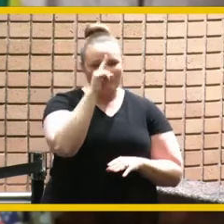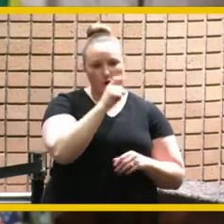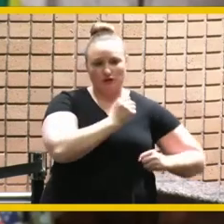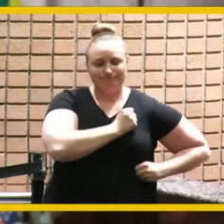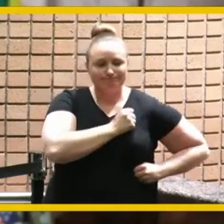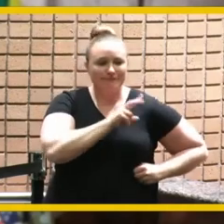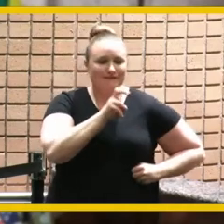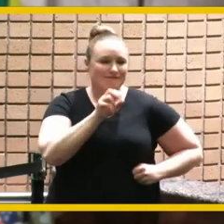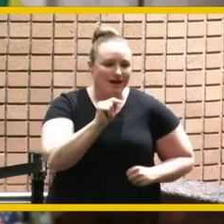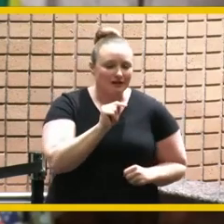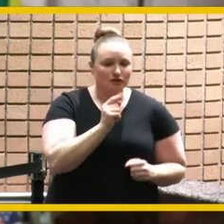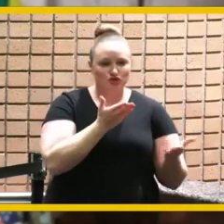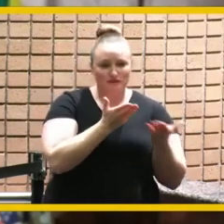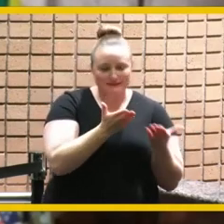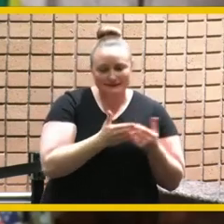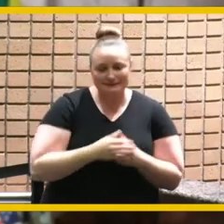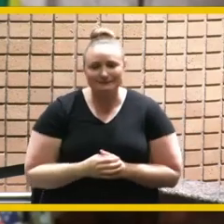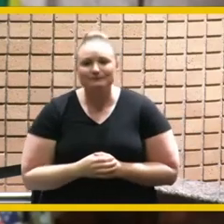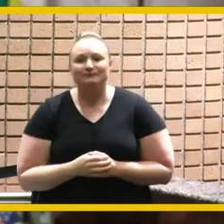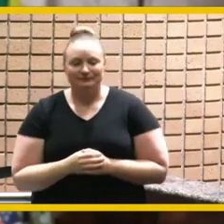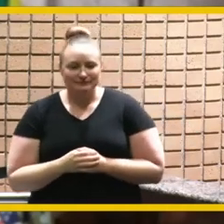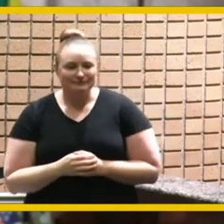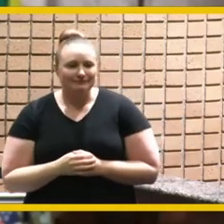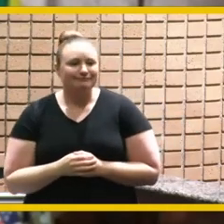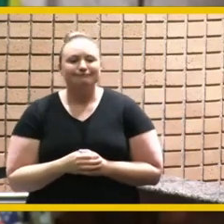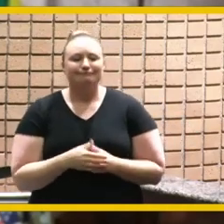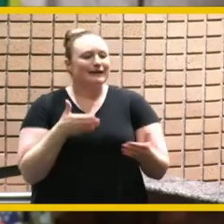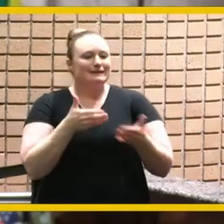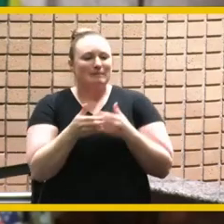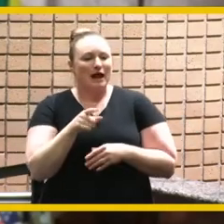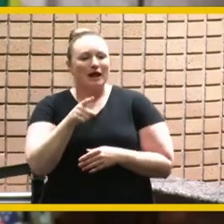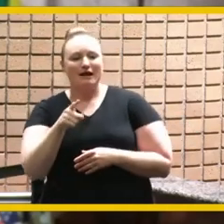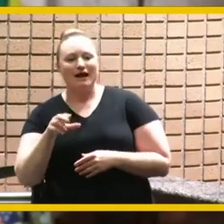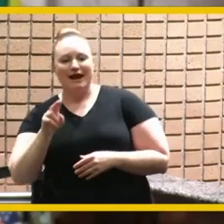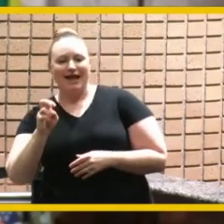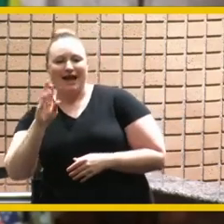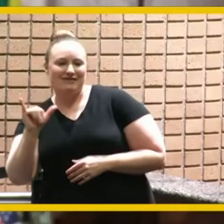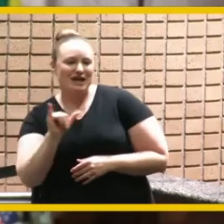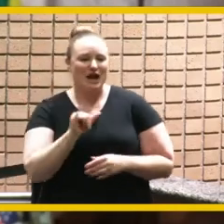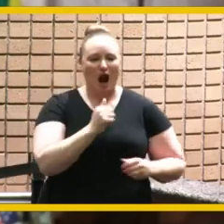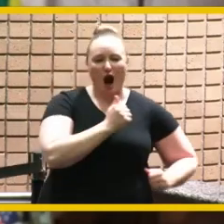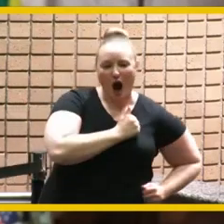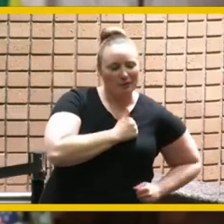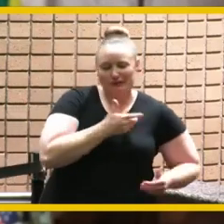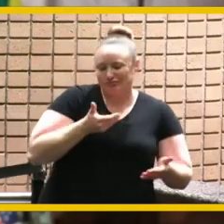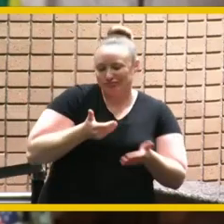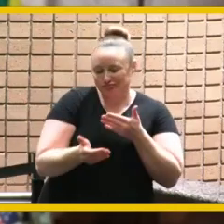that rivalry down and i love him for his service and for what he's given riverside and our entire